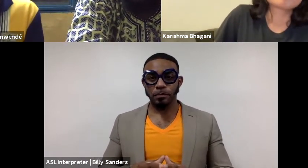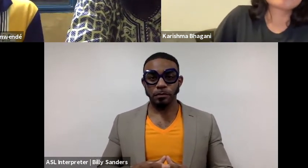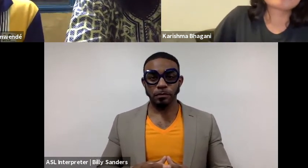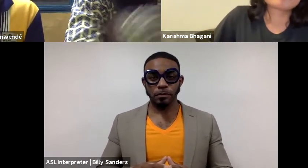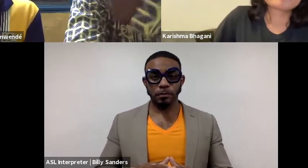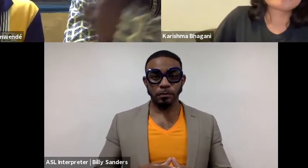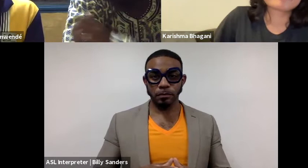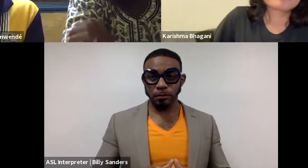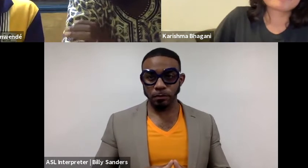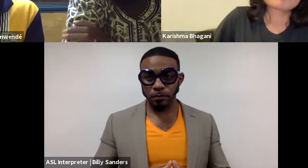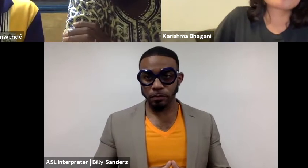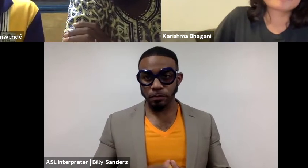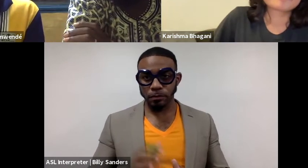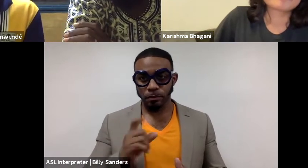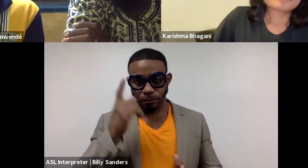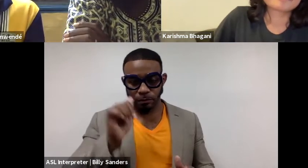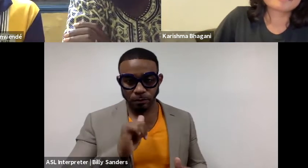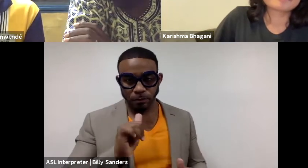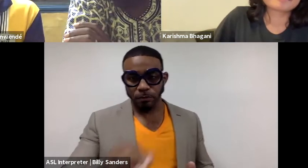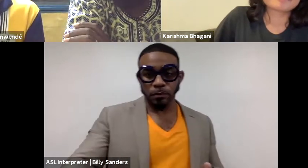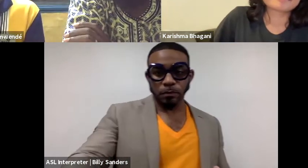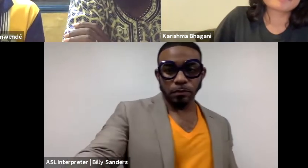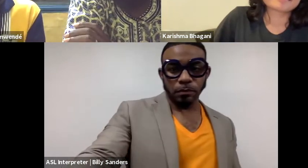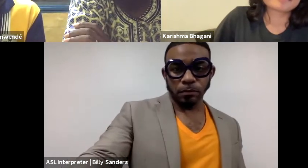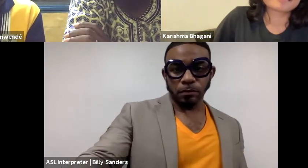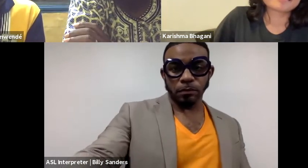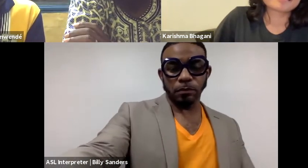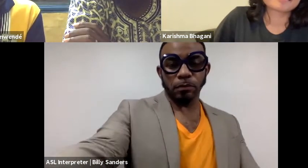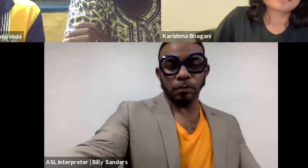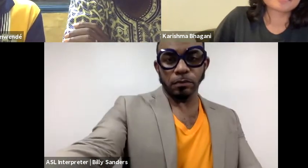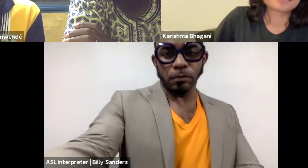I asked myself. (Charles speaks French)